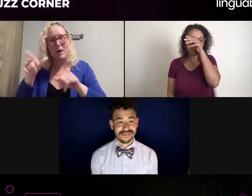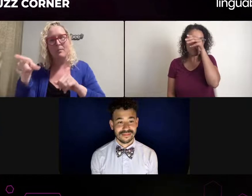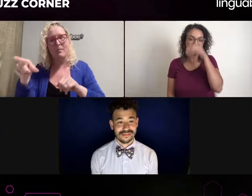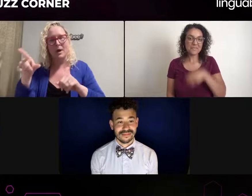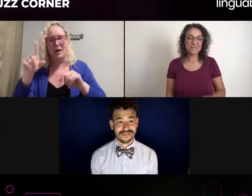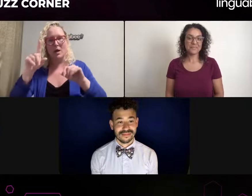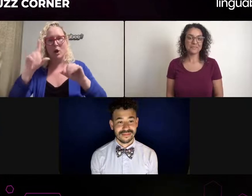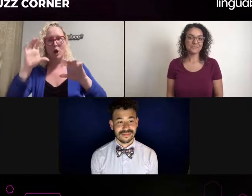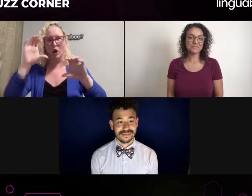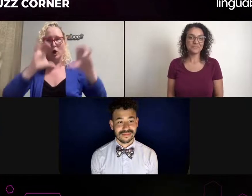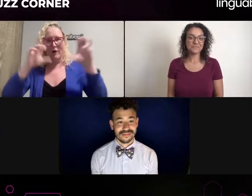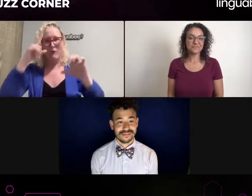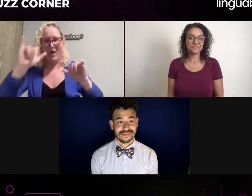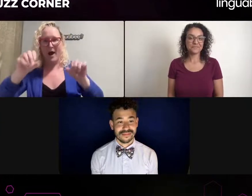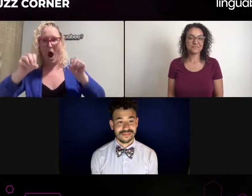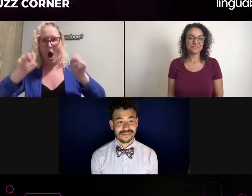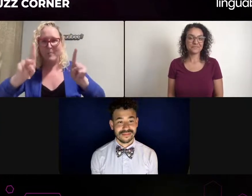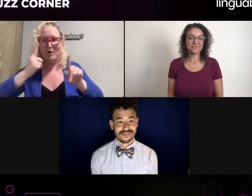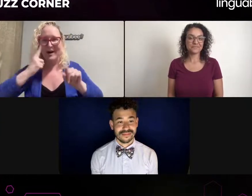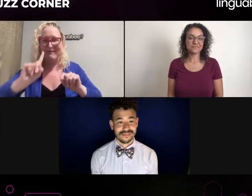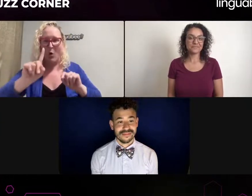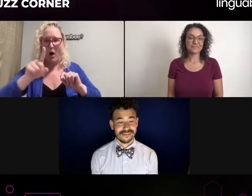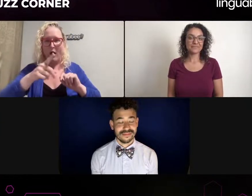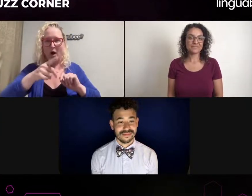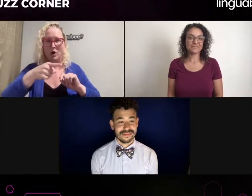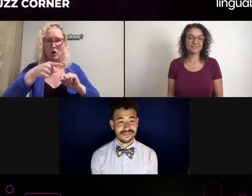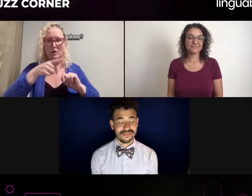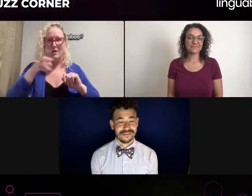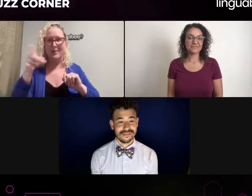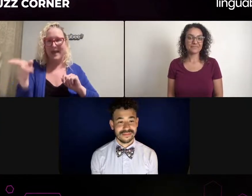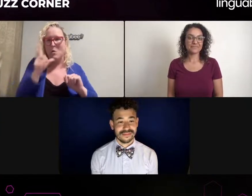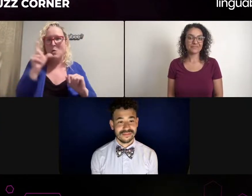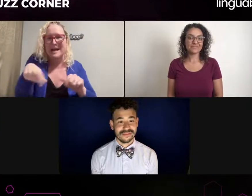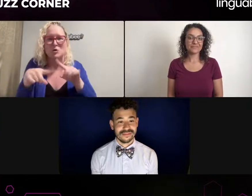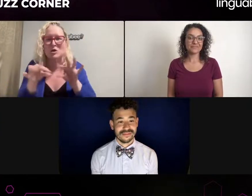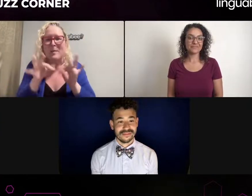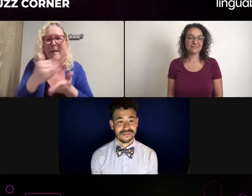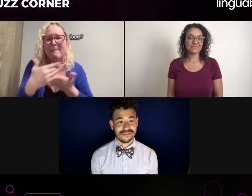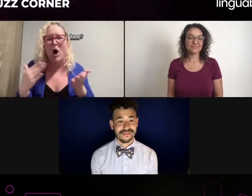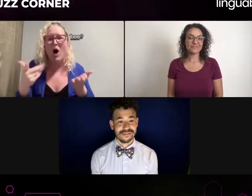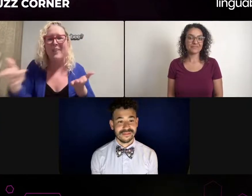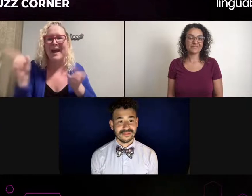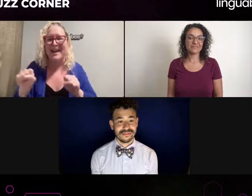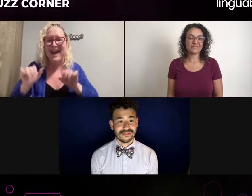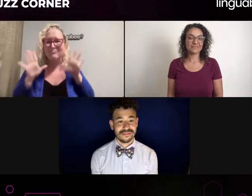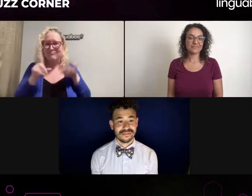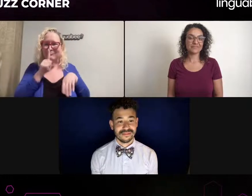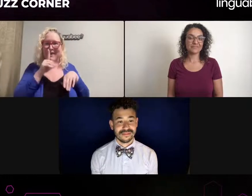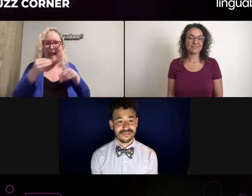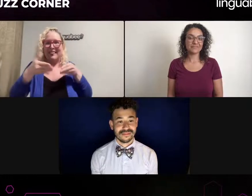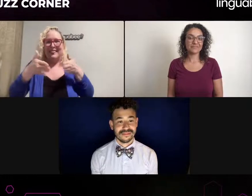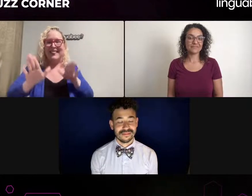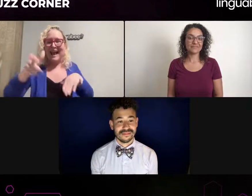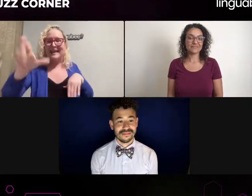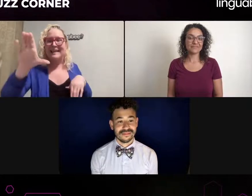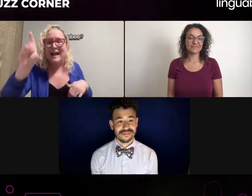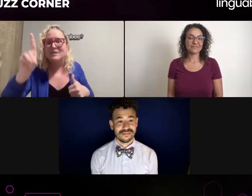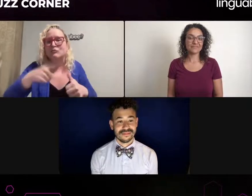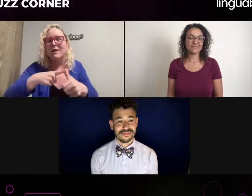But I don't necessarily want to work together long-term." That's really good of you to stand up for yourself. Yes. You're making me think.